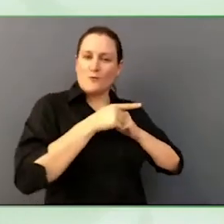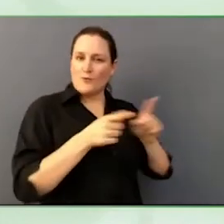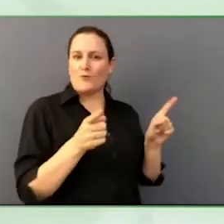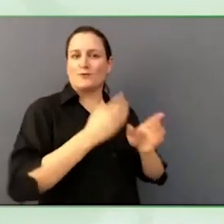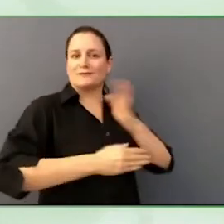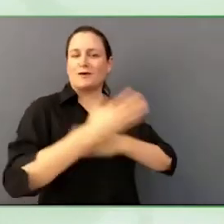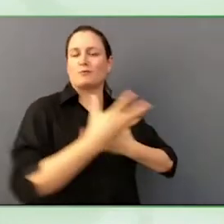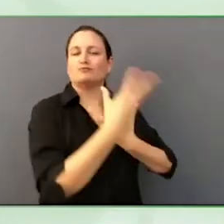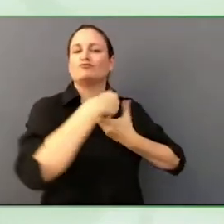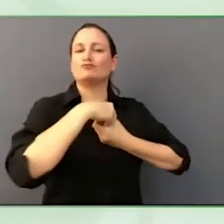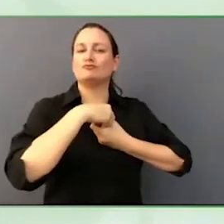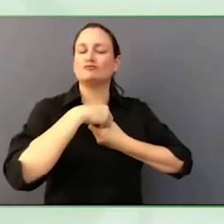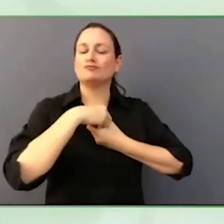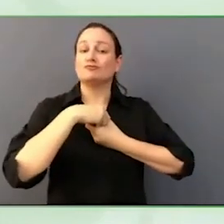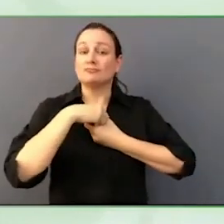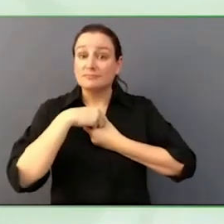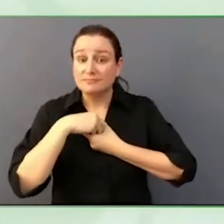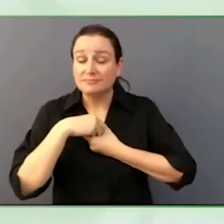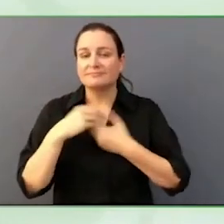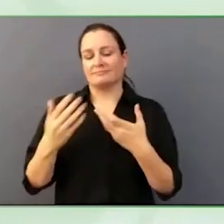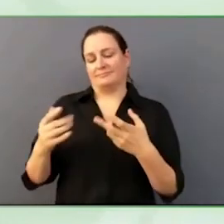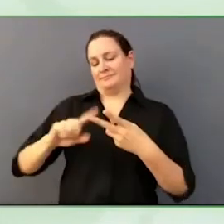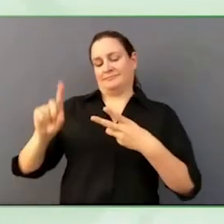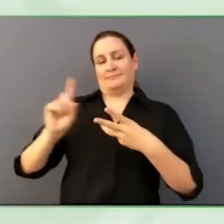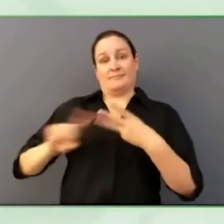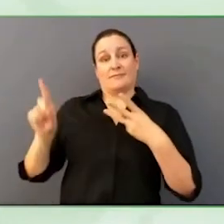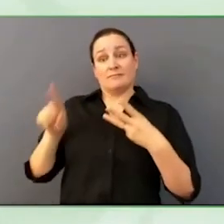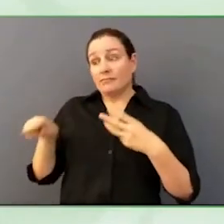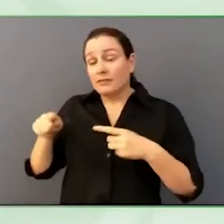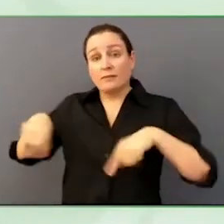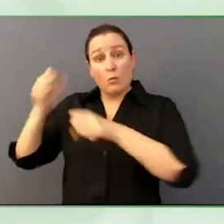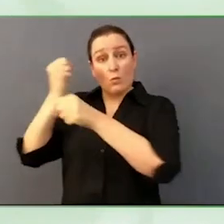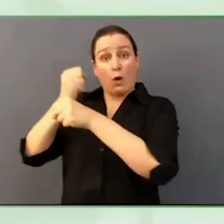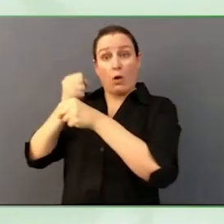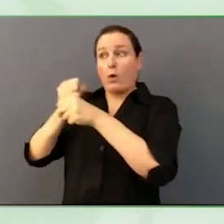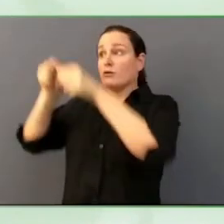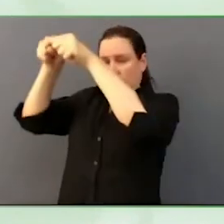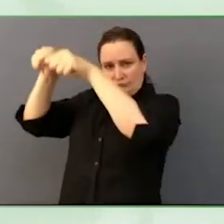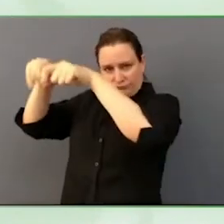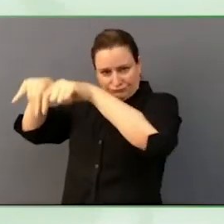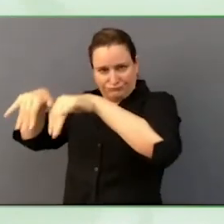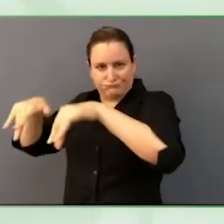single human being has differences, special needs requirements, ideas,